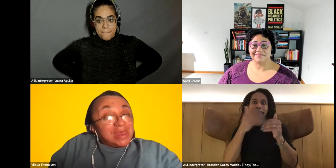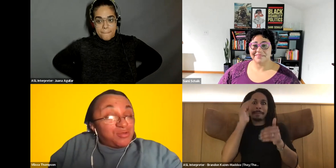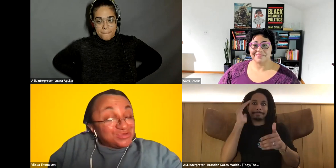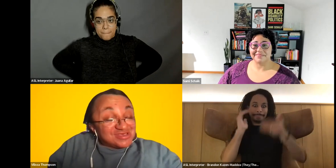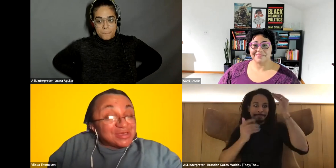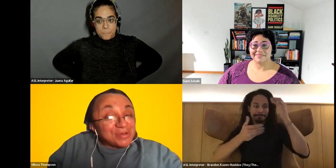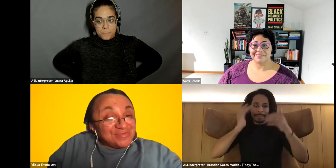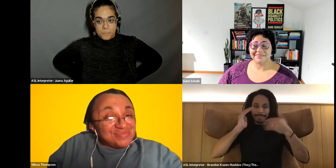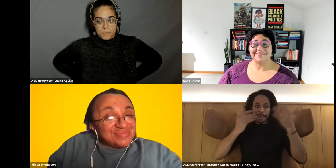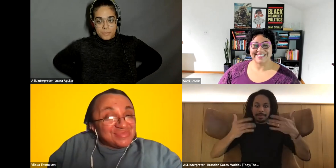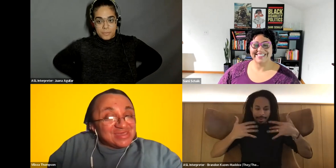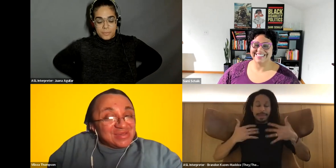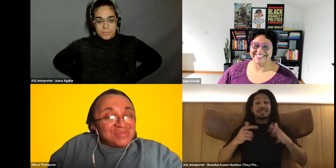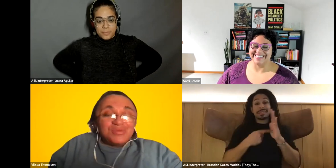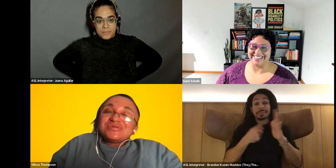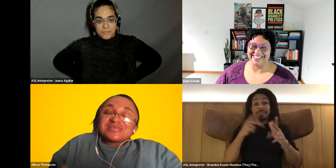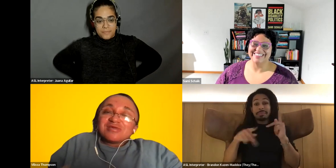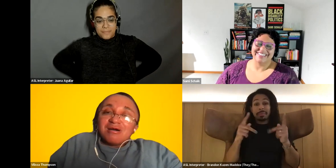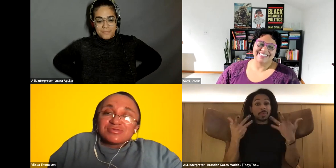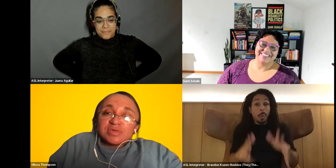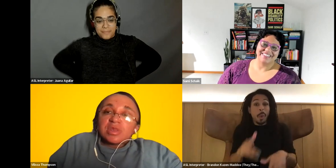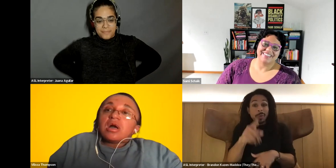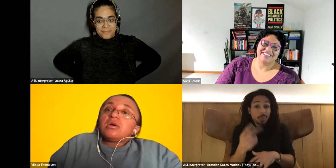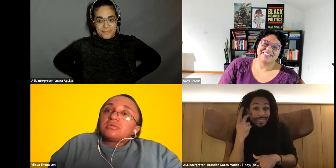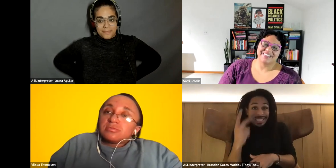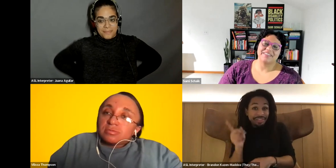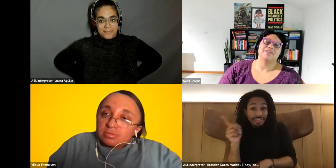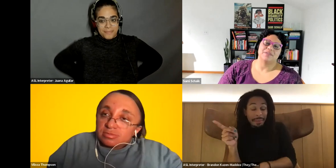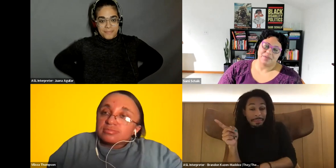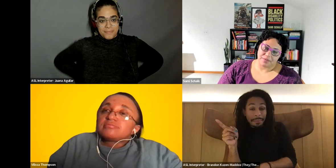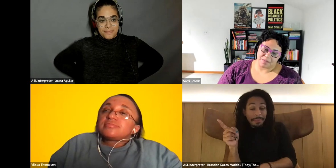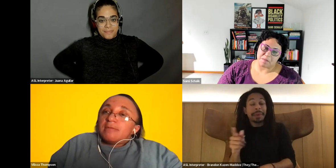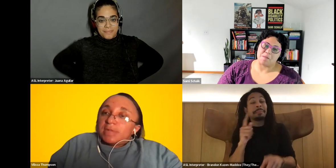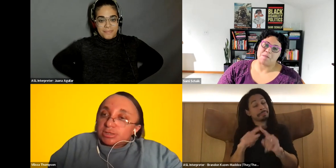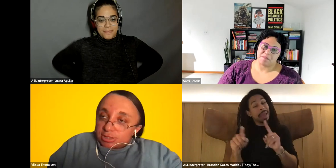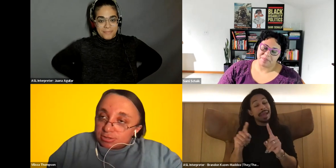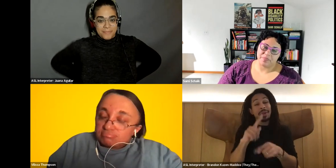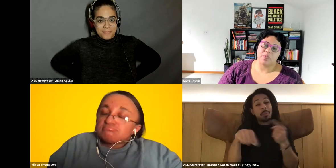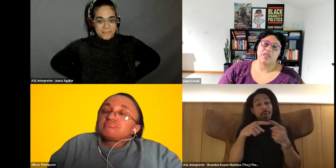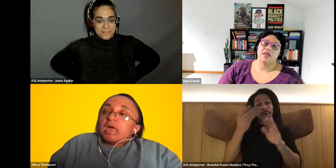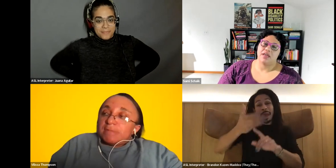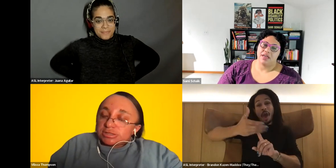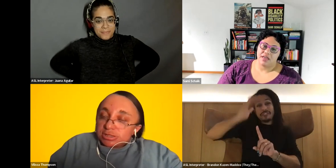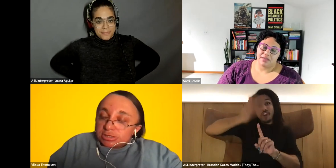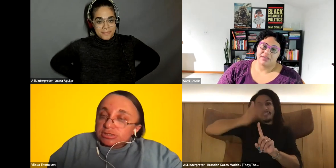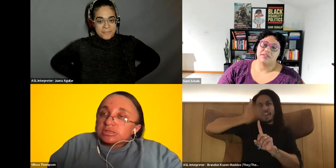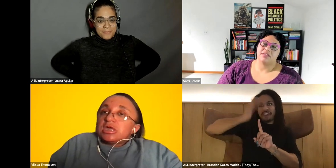Let me not want you to see them. Sami Schalk: but when you get to talk to them about. Oh. Vilissa Thompson: that makes sense. That makes sense.